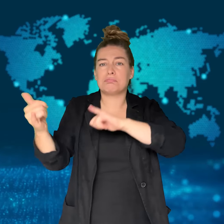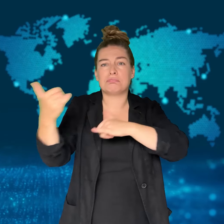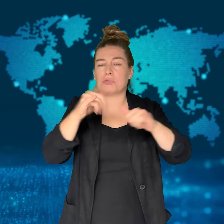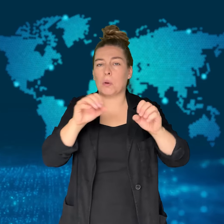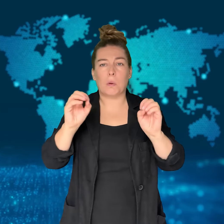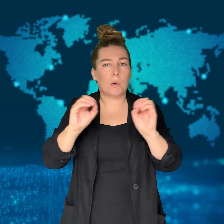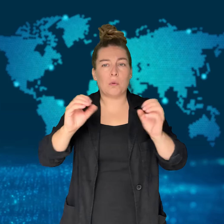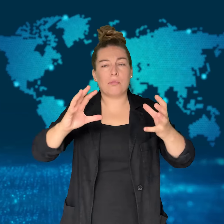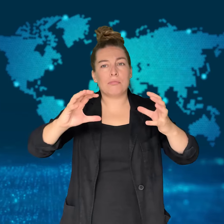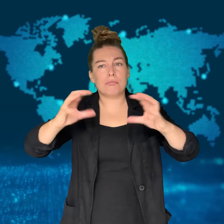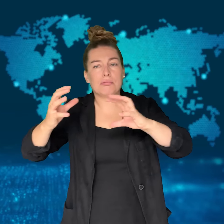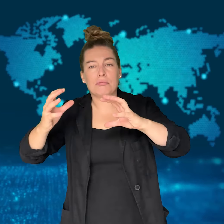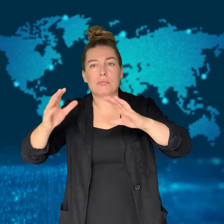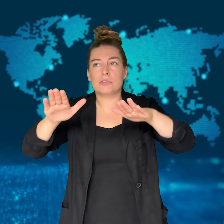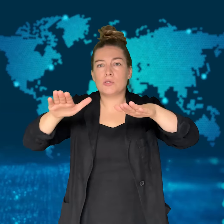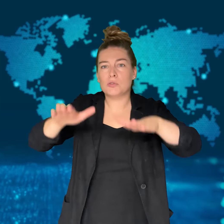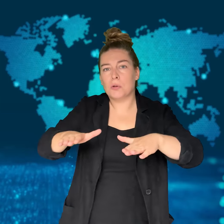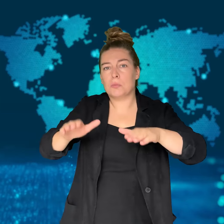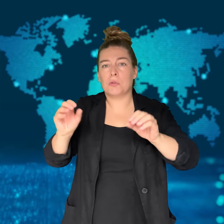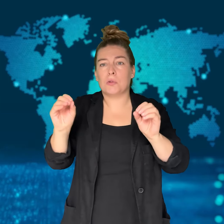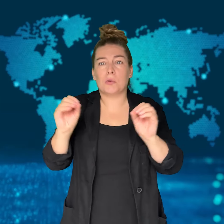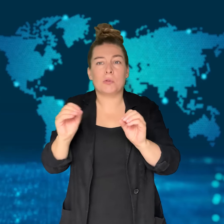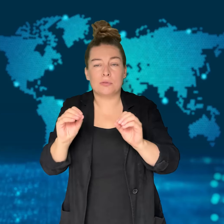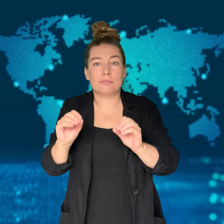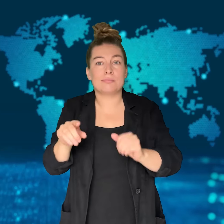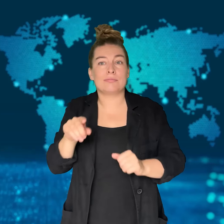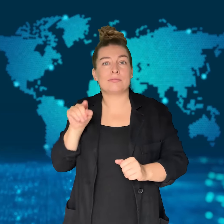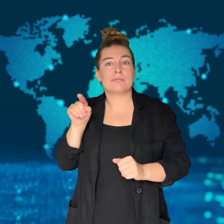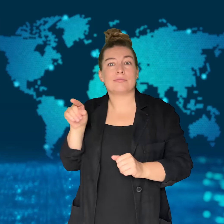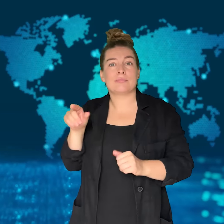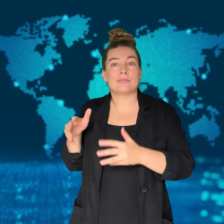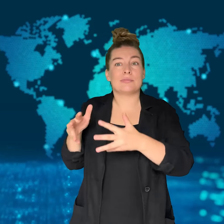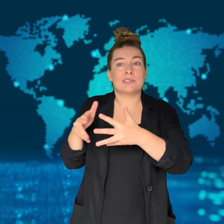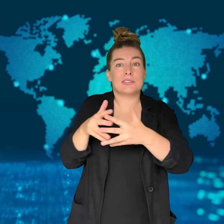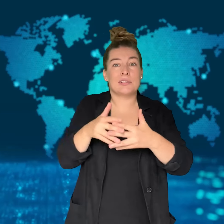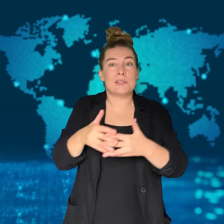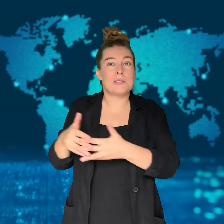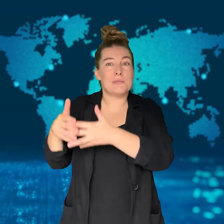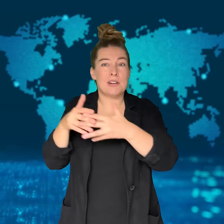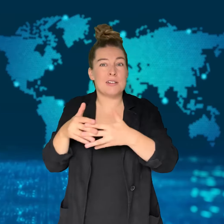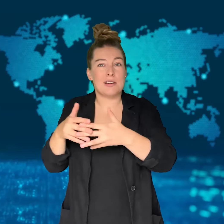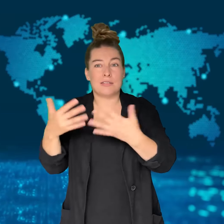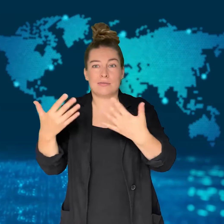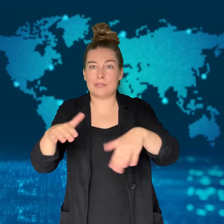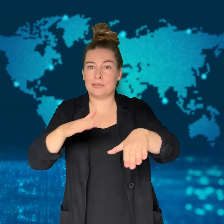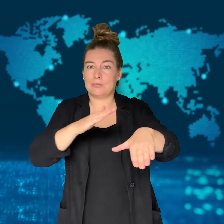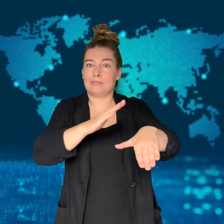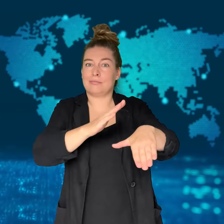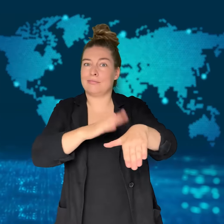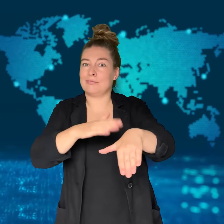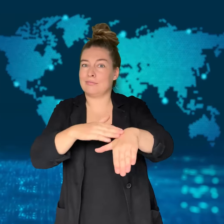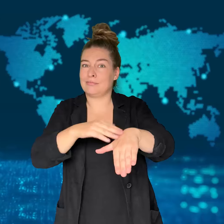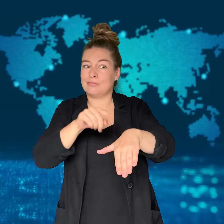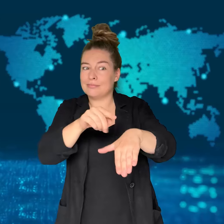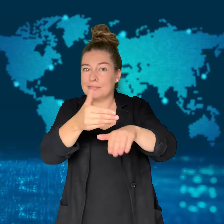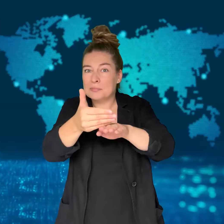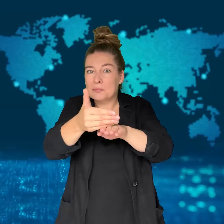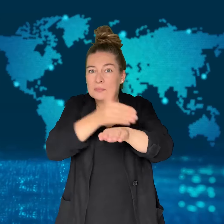Before the quake, the US Tsunami Warning System warned that